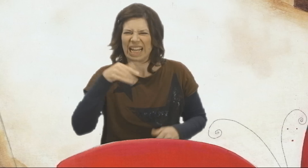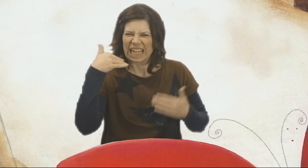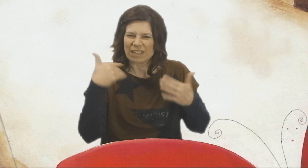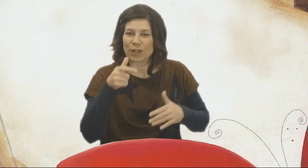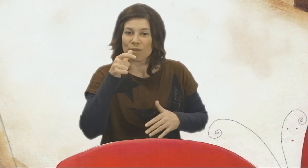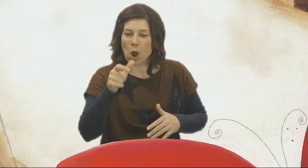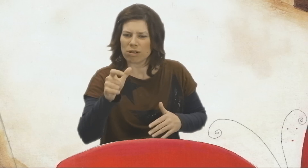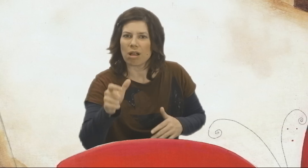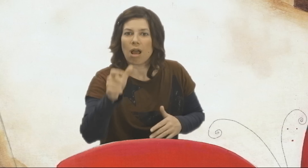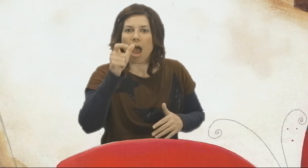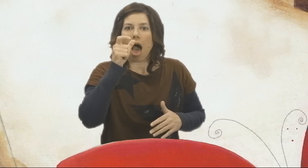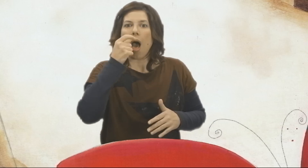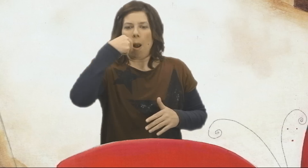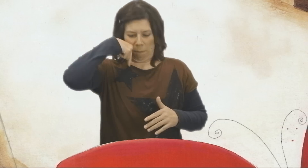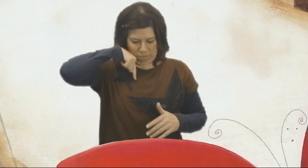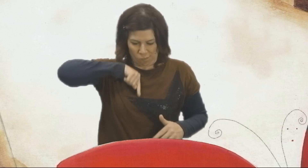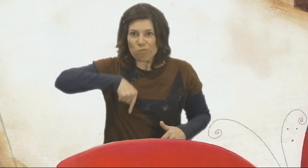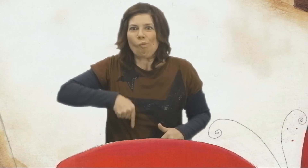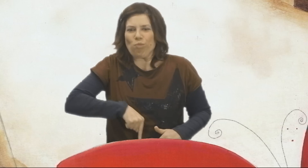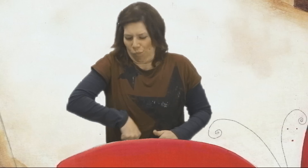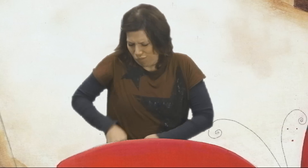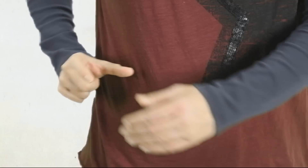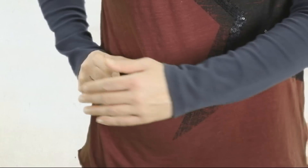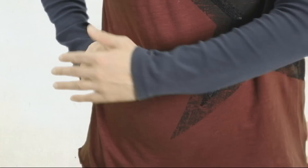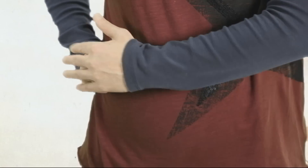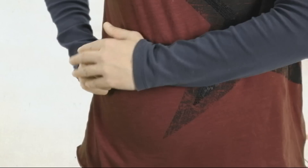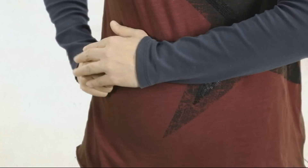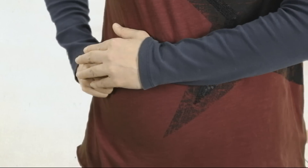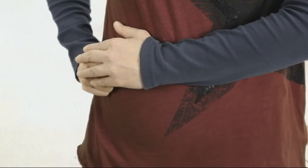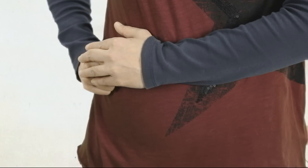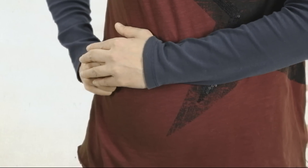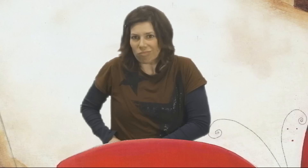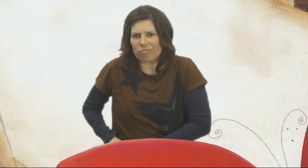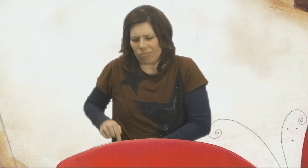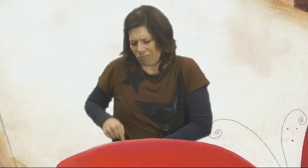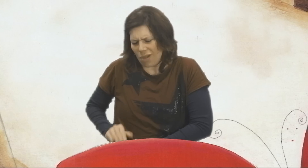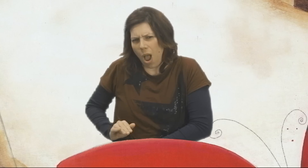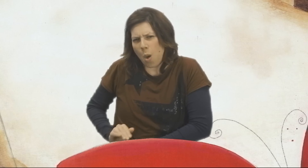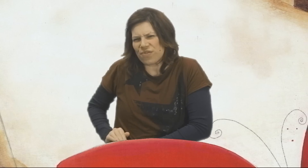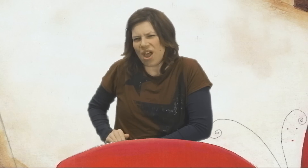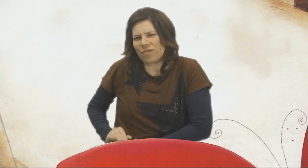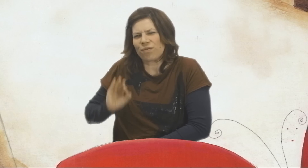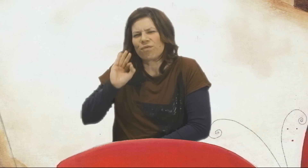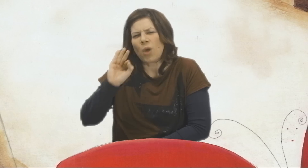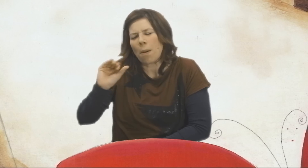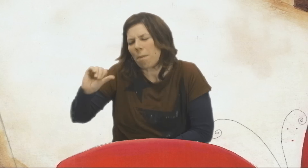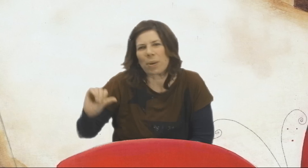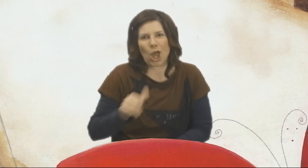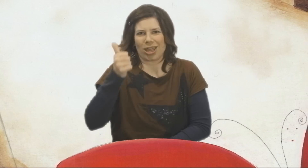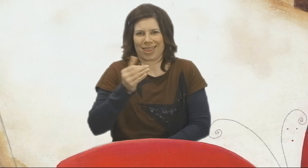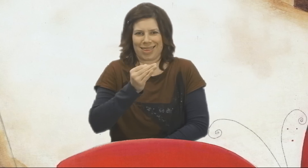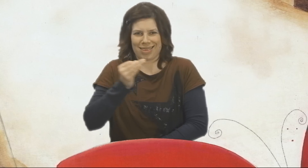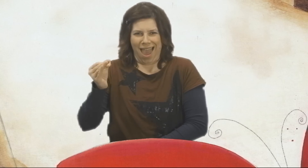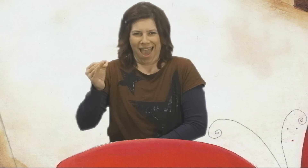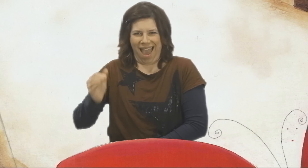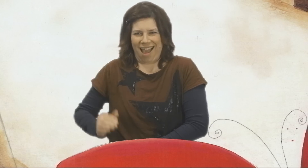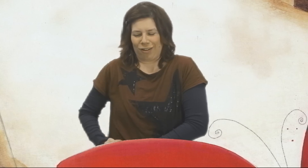And he has been keeping it for a major occasion.